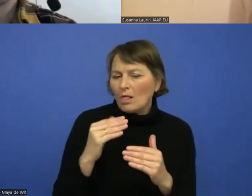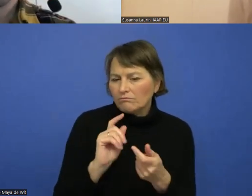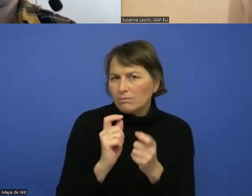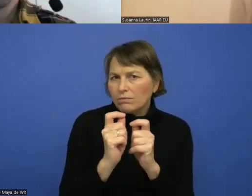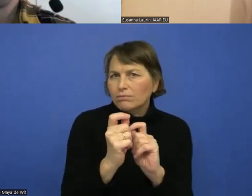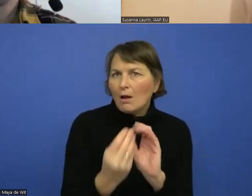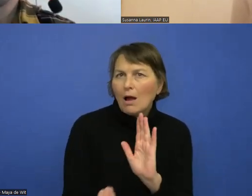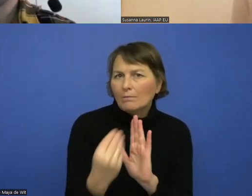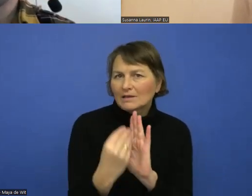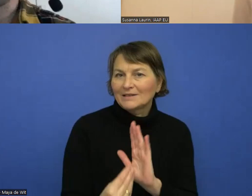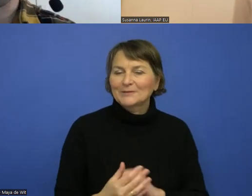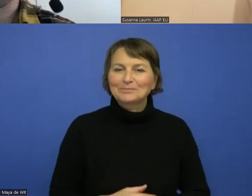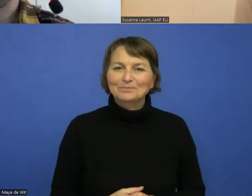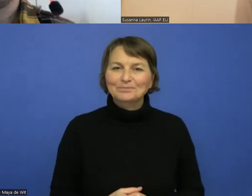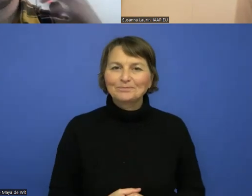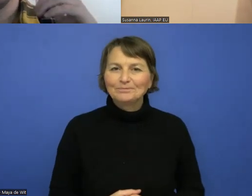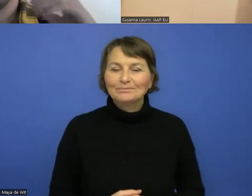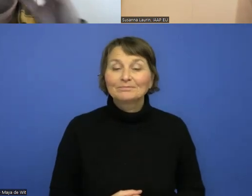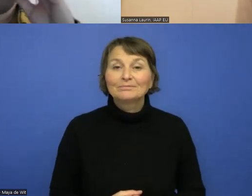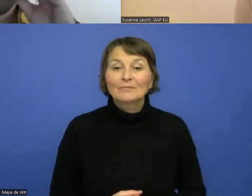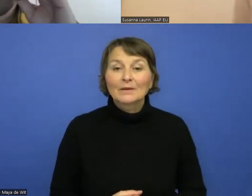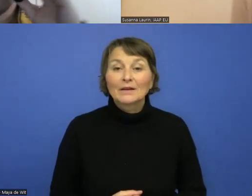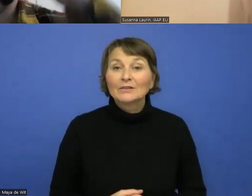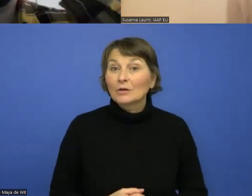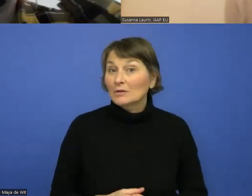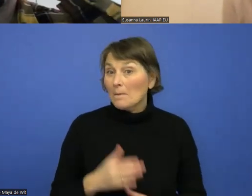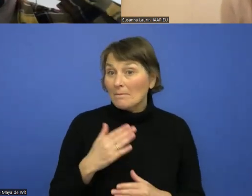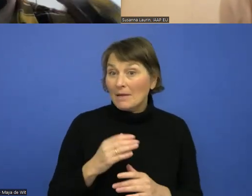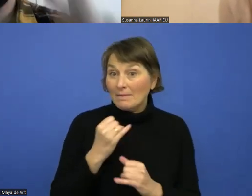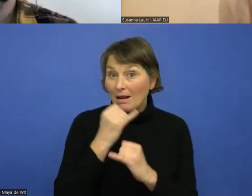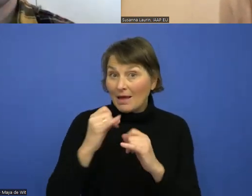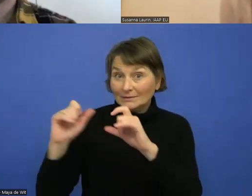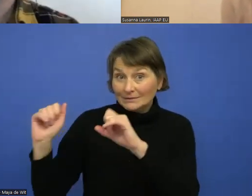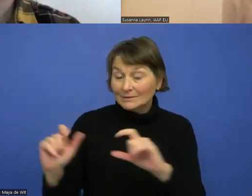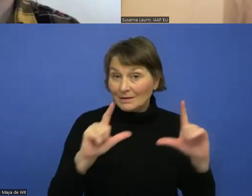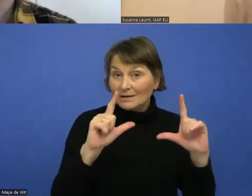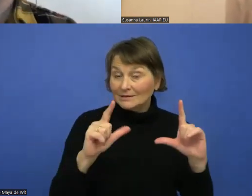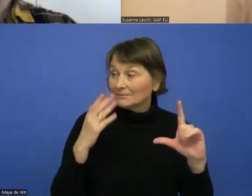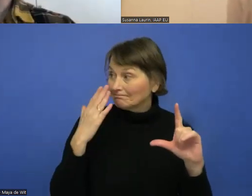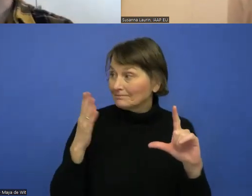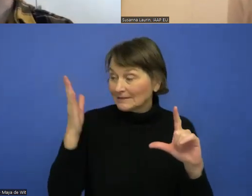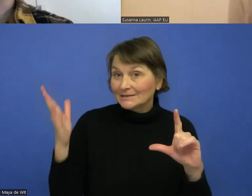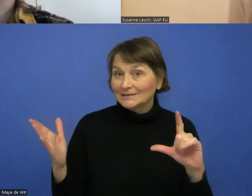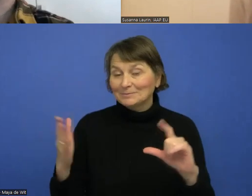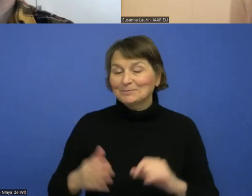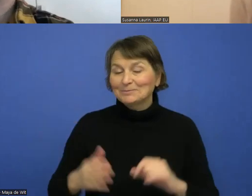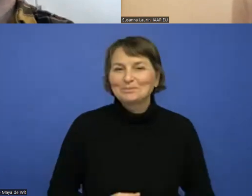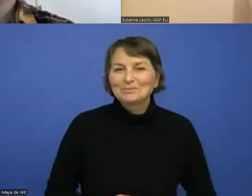So maybe we can have the ending slides up, Malcolm, if you would like to share your screen